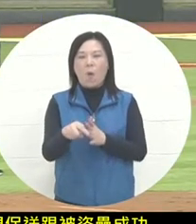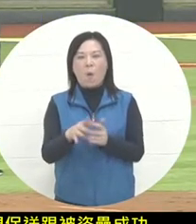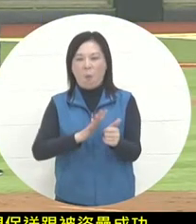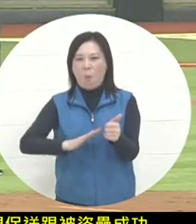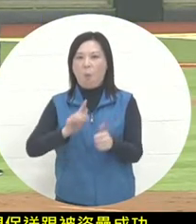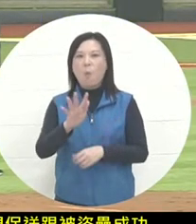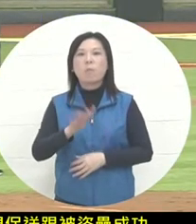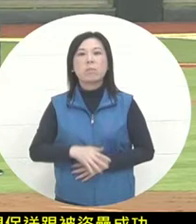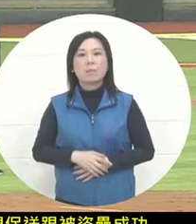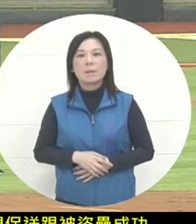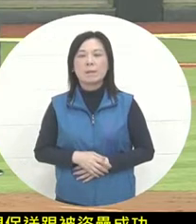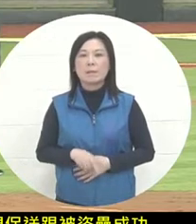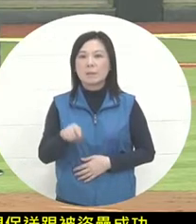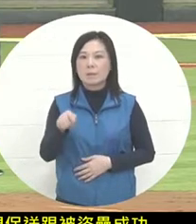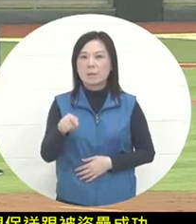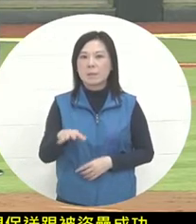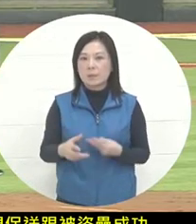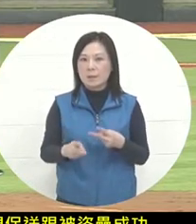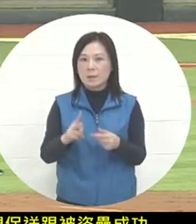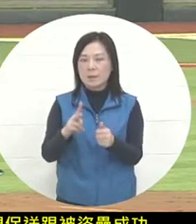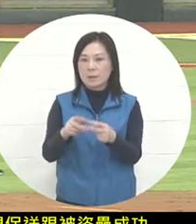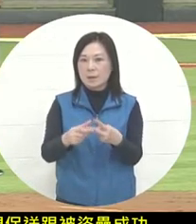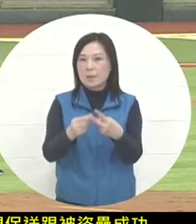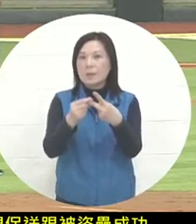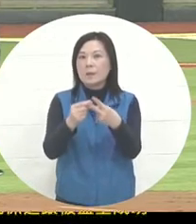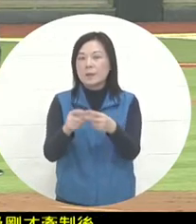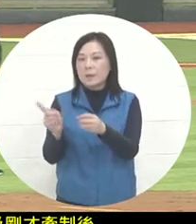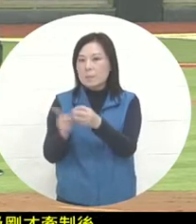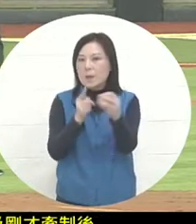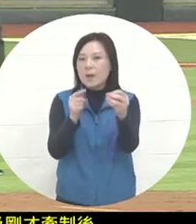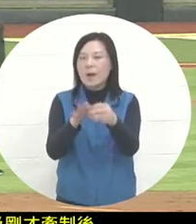when Barrese faced the second batter, he had three bad balls